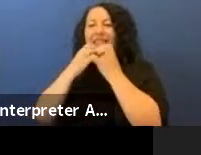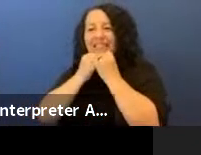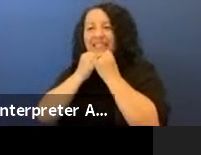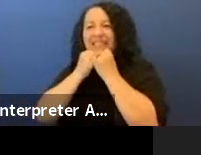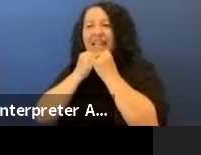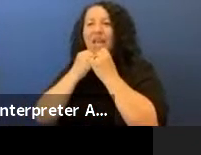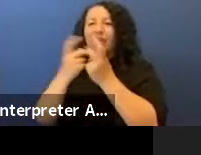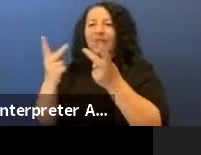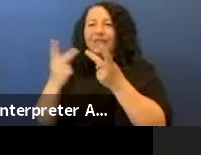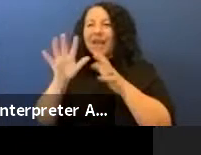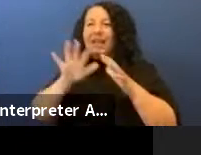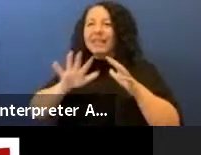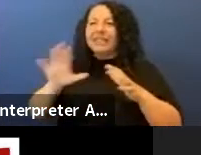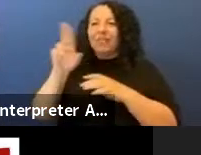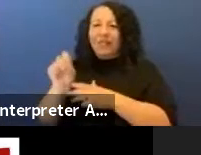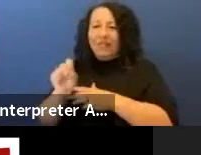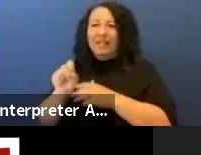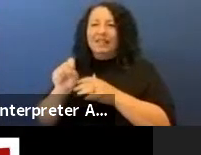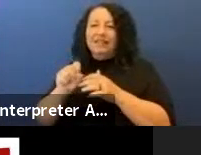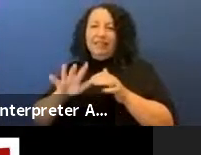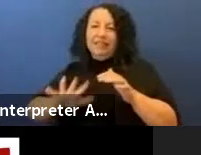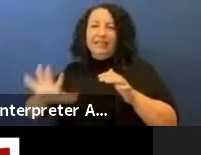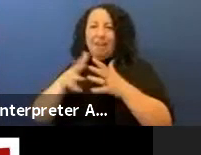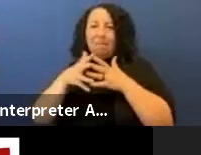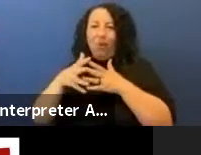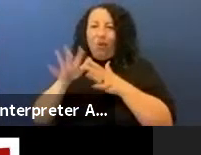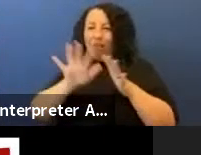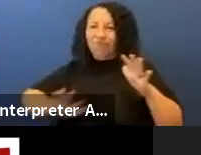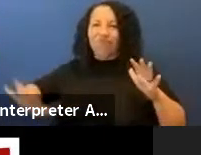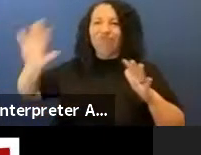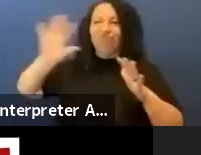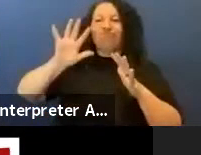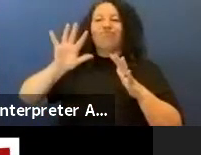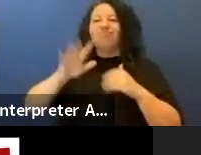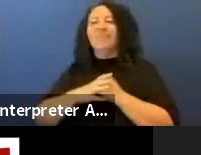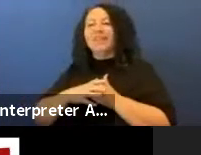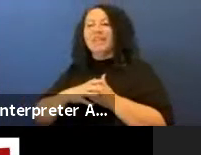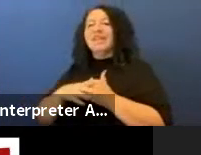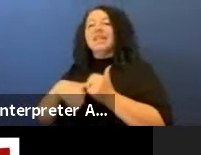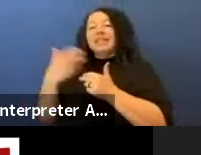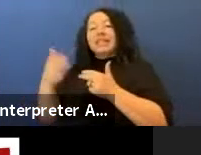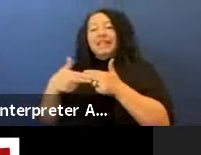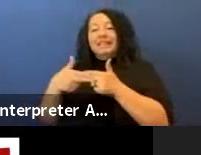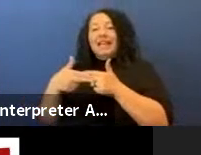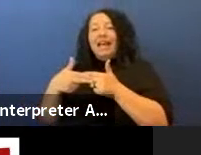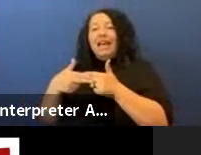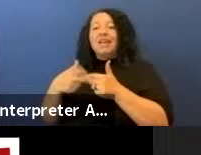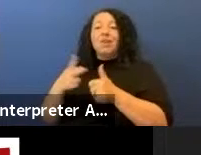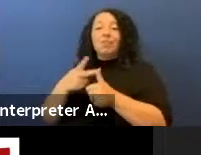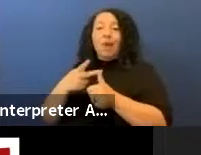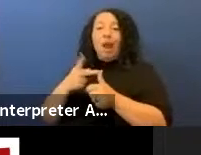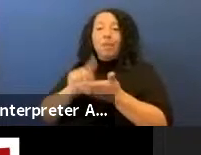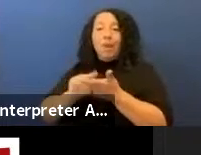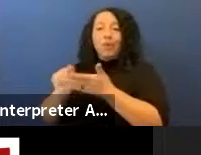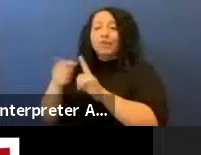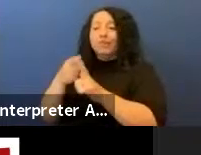On the next slide - these are primary prints from places of healing and they're all,